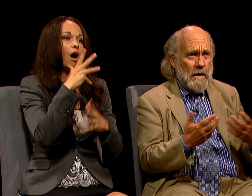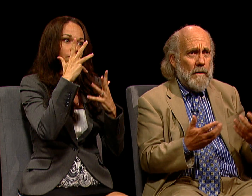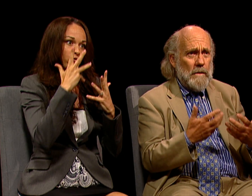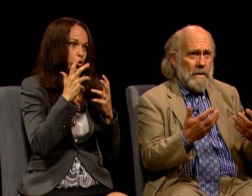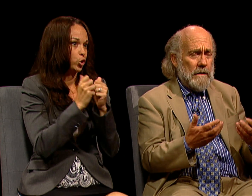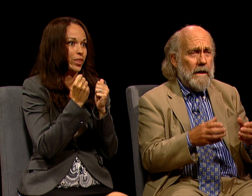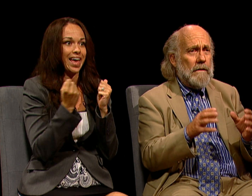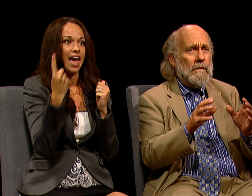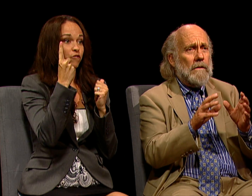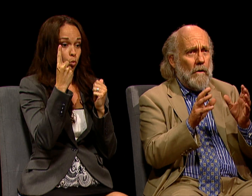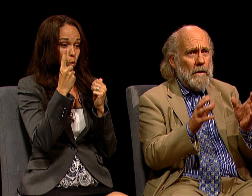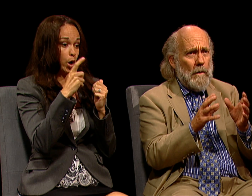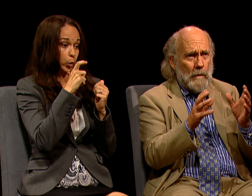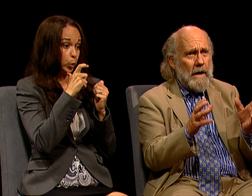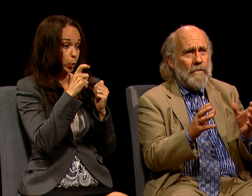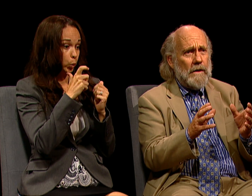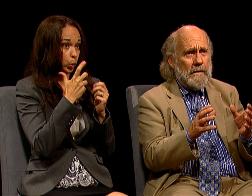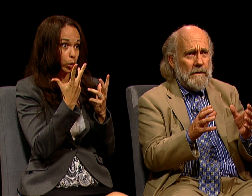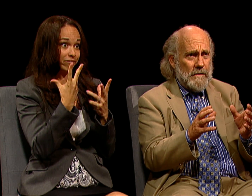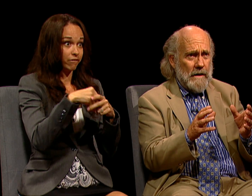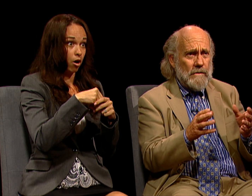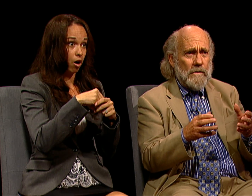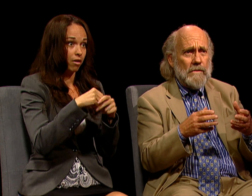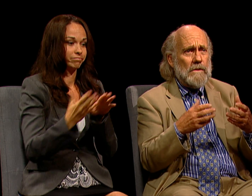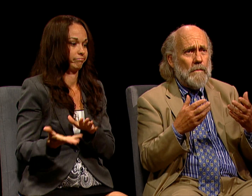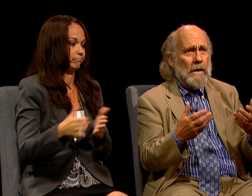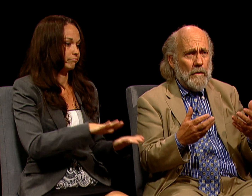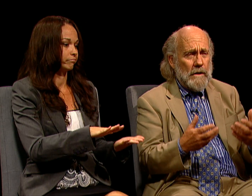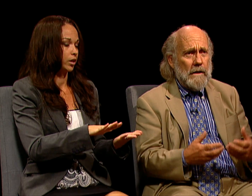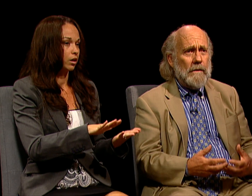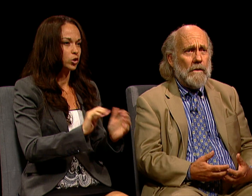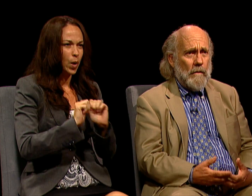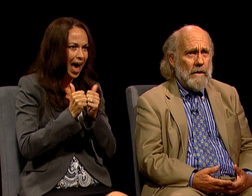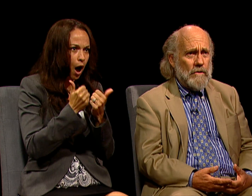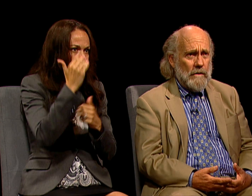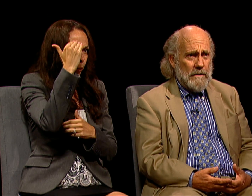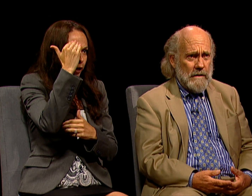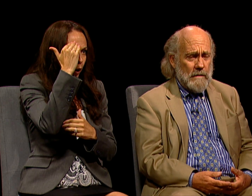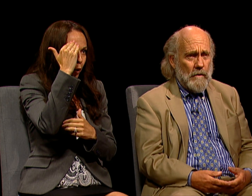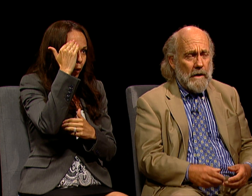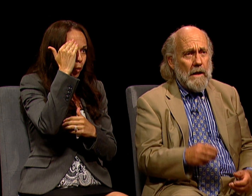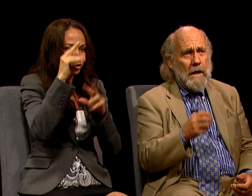NOW BEING DEAD, THE ONLY WAY WE'LL EVER GET THESE ANSWERS IS BY LOOKING AT THE GRAND JURY TESTIMONY.